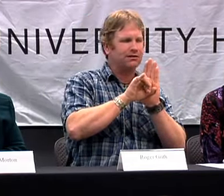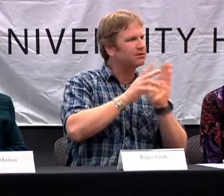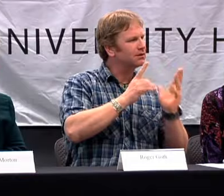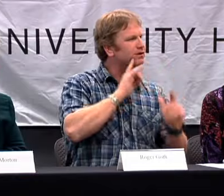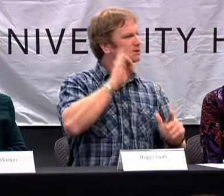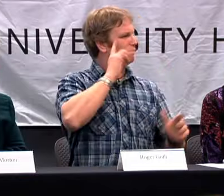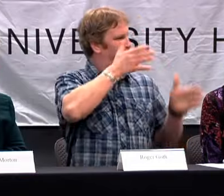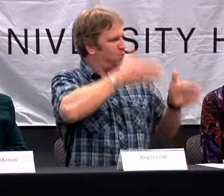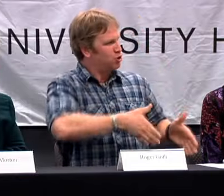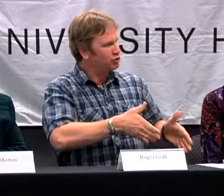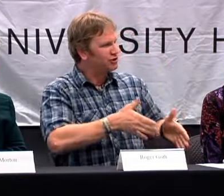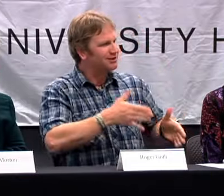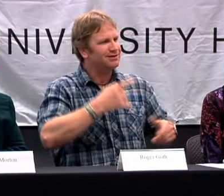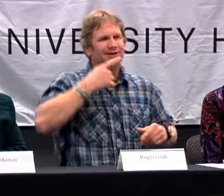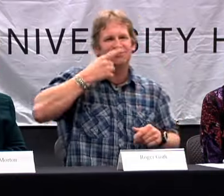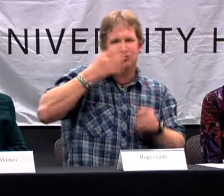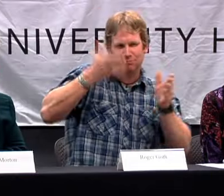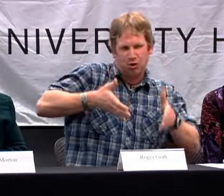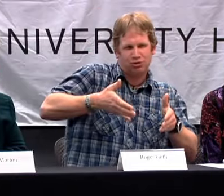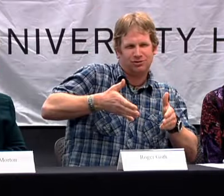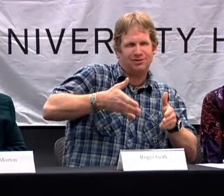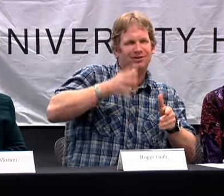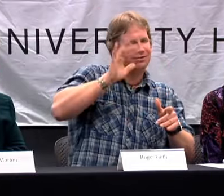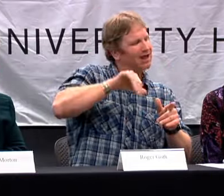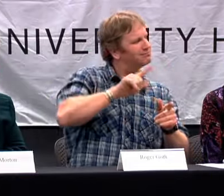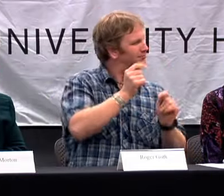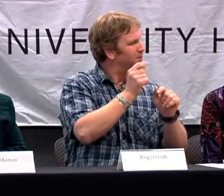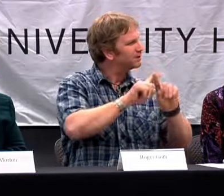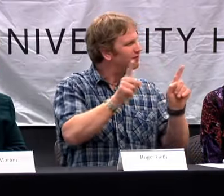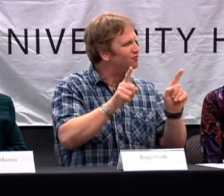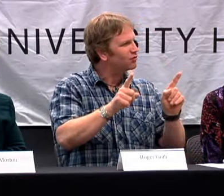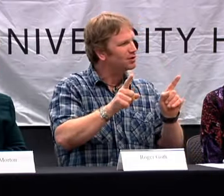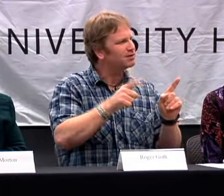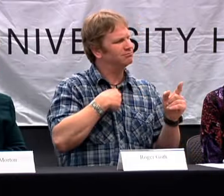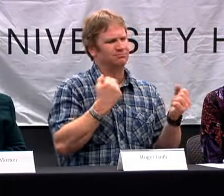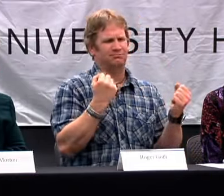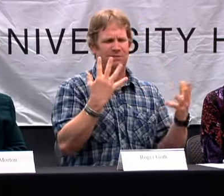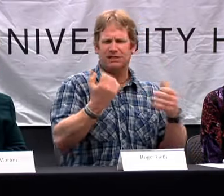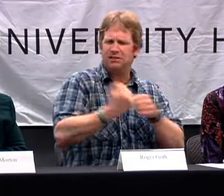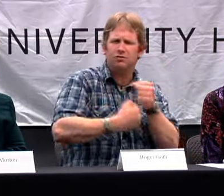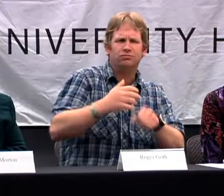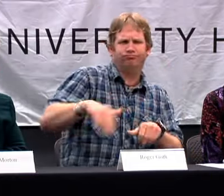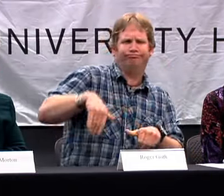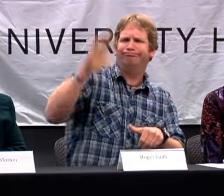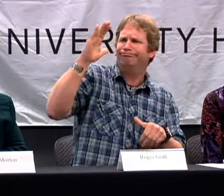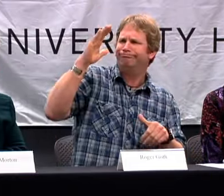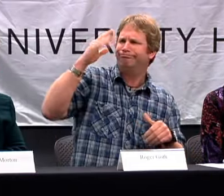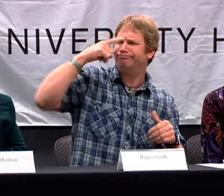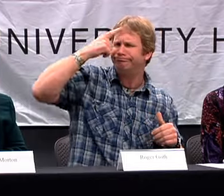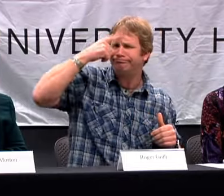ABOUT BEING A DEAF PERSON COMPARED TO A HEARING PERSON, BUT FOR MANY